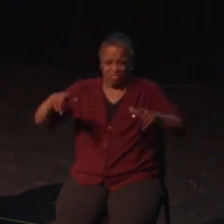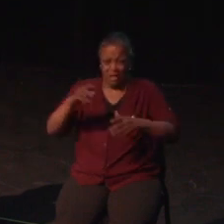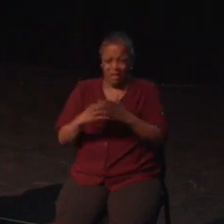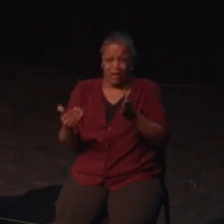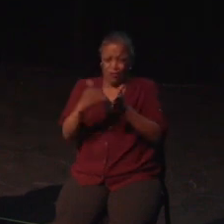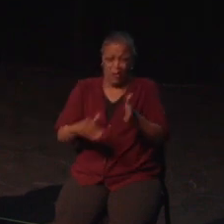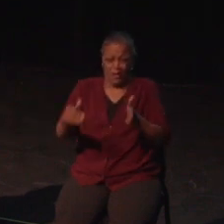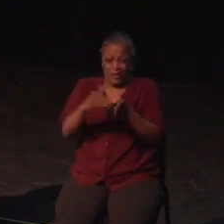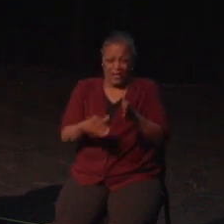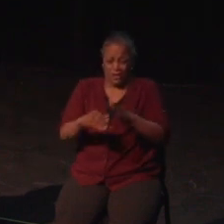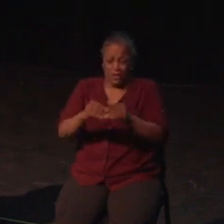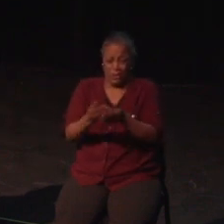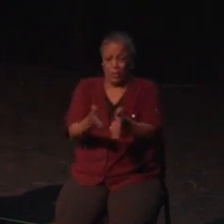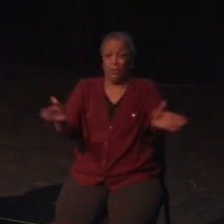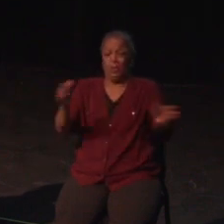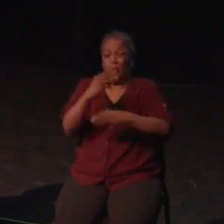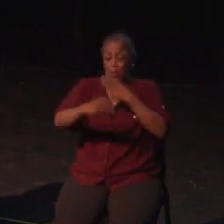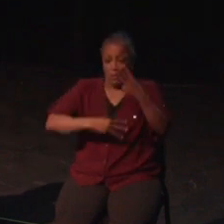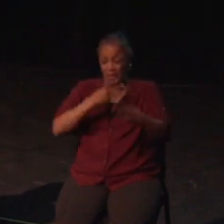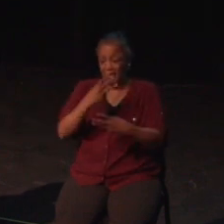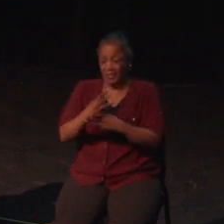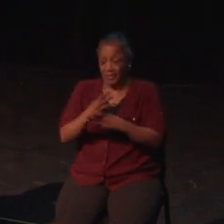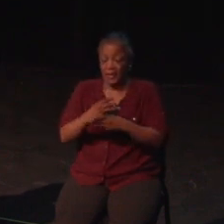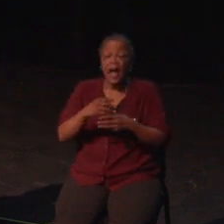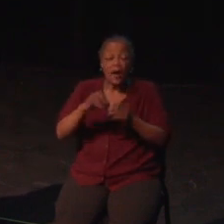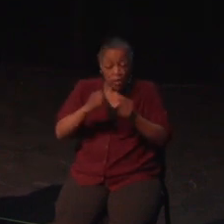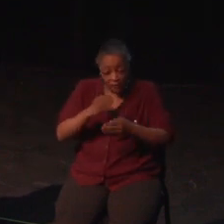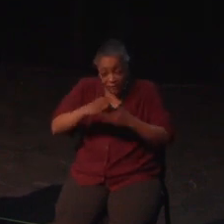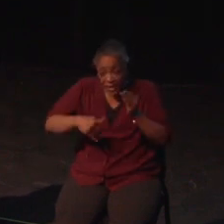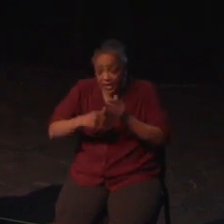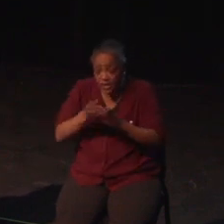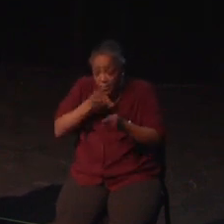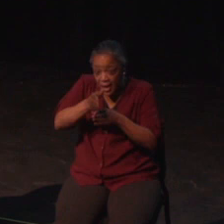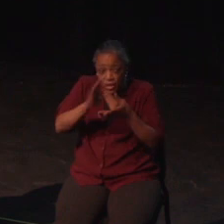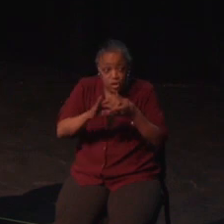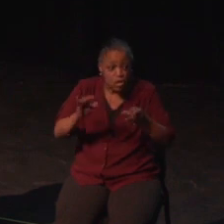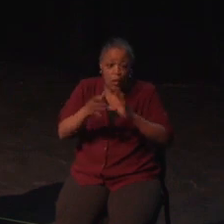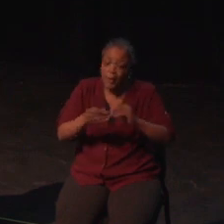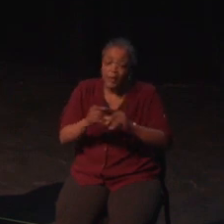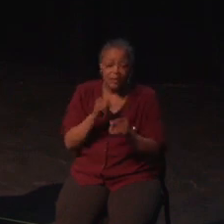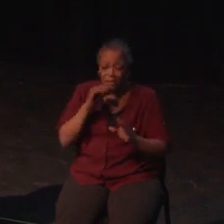This also isn't exactly quick or easy to explain, but the short of it is too much of anything or everything, and I can get extremely overwhelmed.